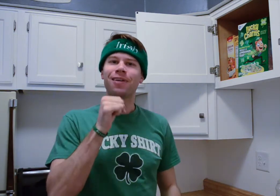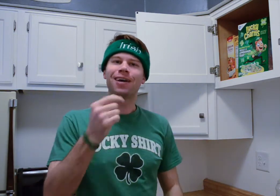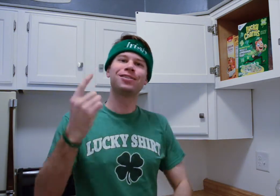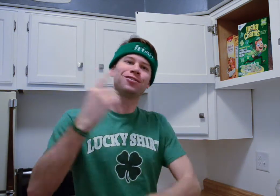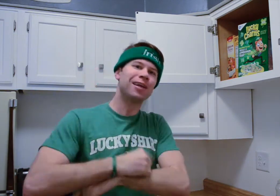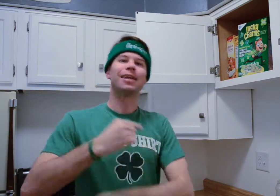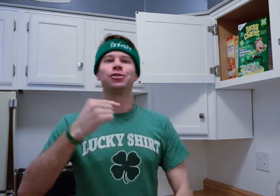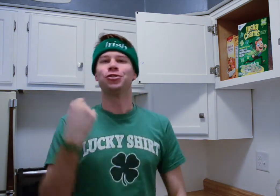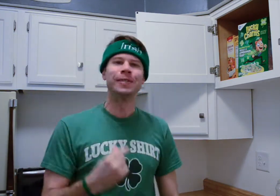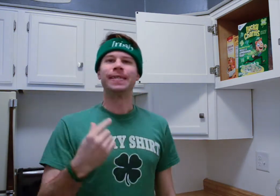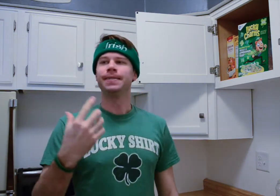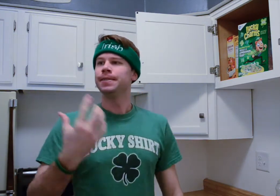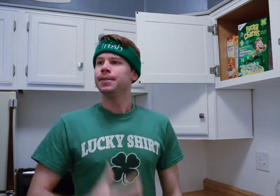NOT TODAY FOR GREEN